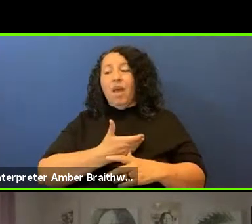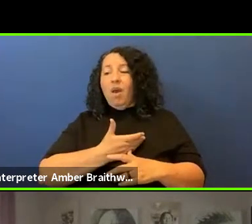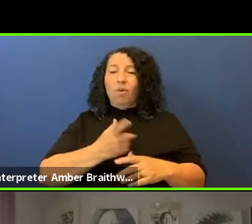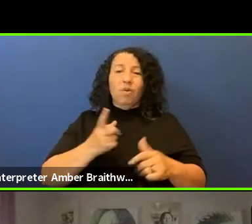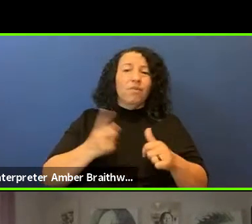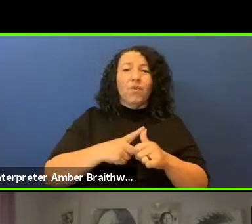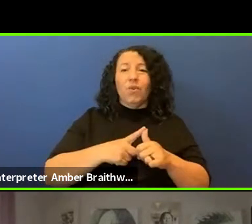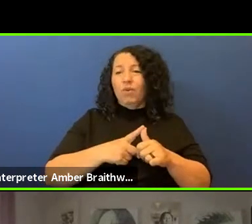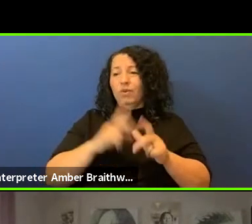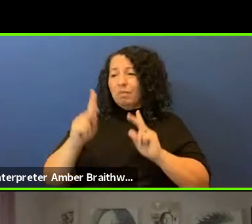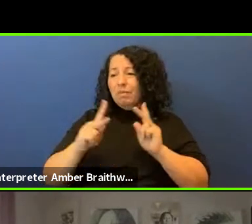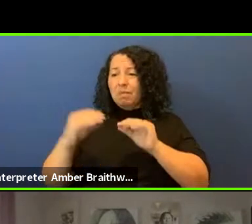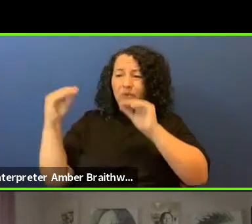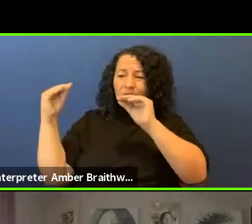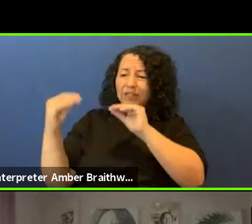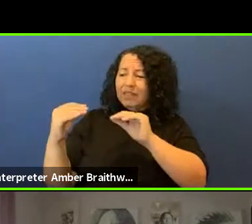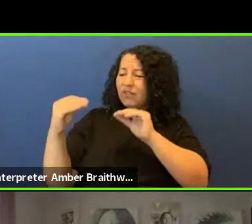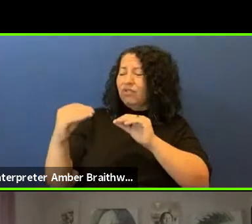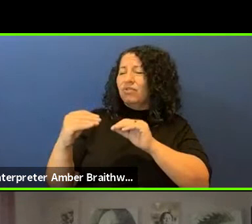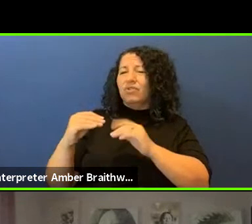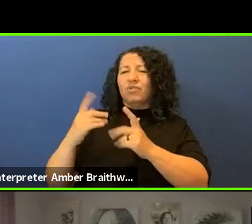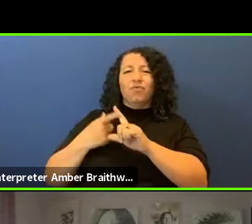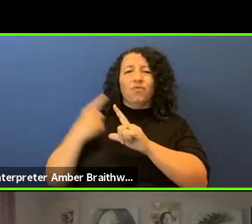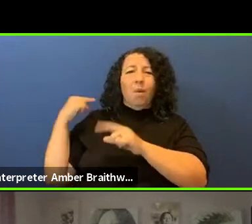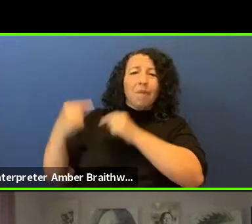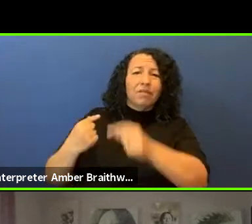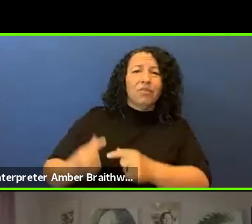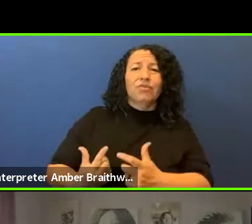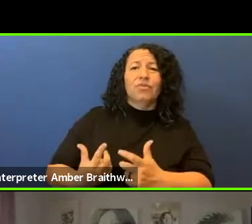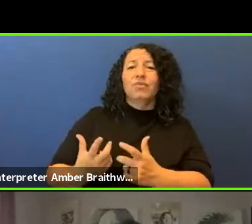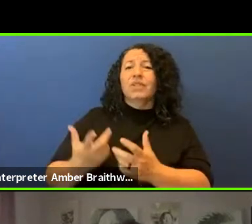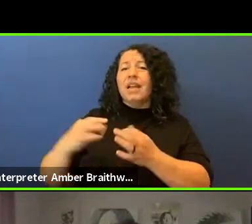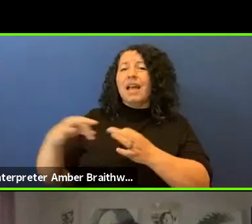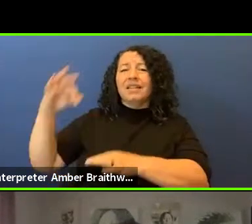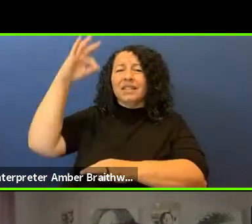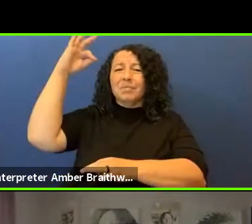instructions from our ancestors and the spirit beings are such that